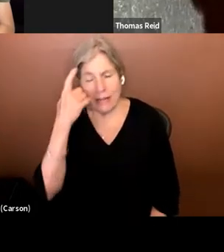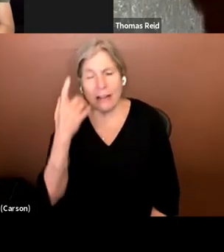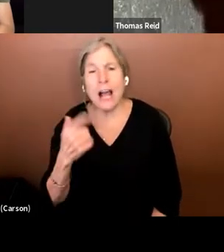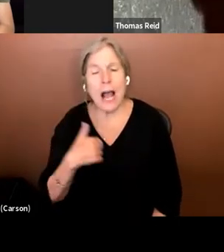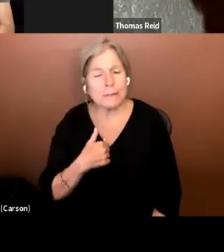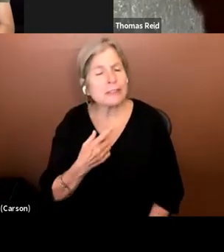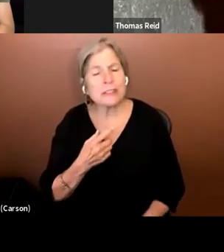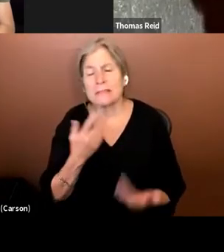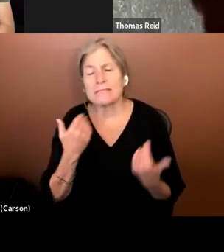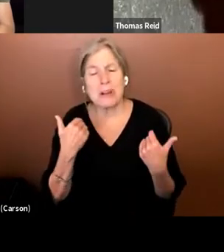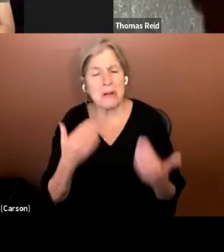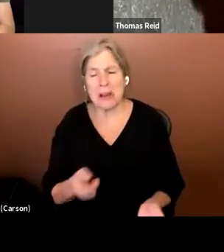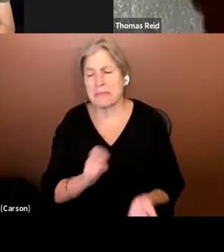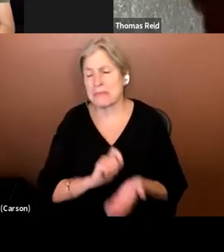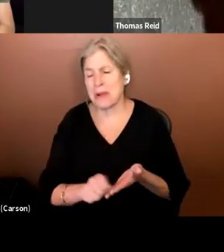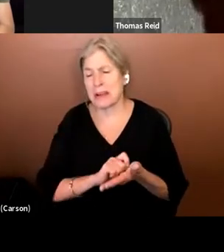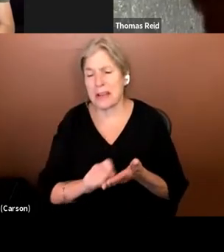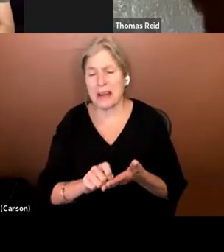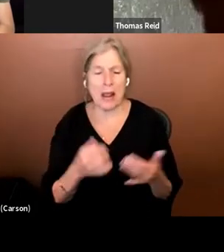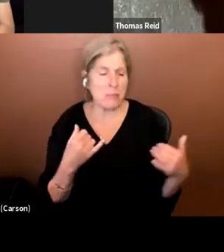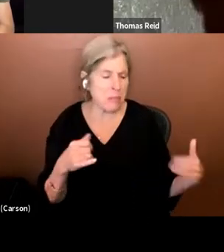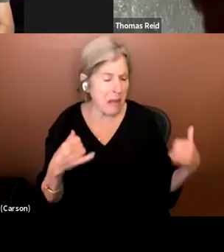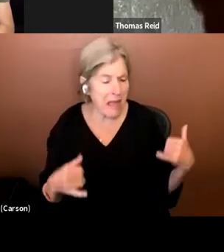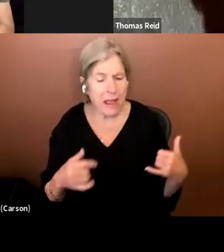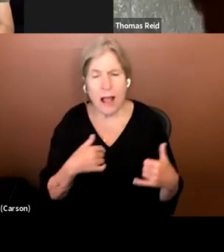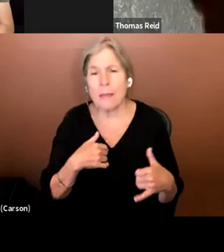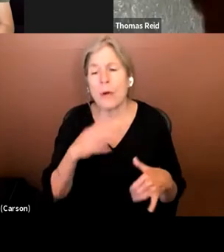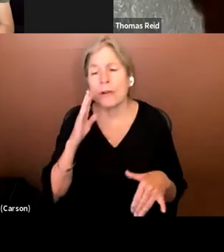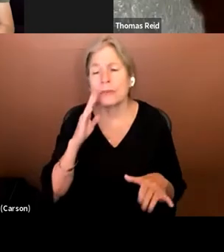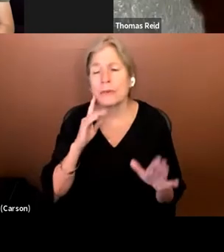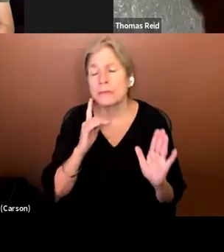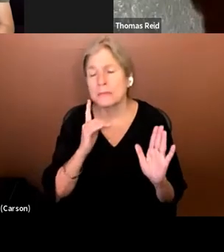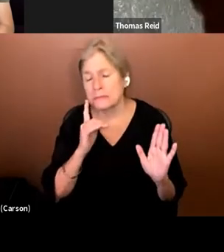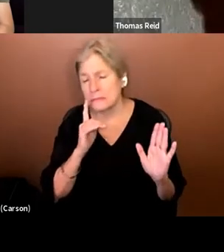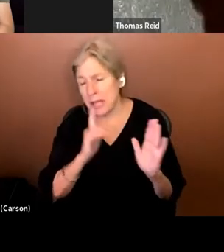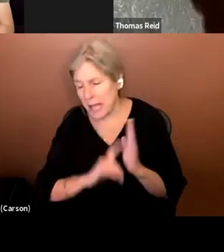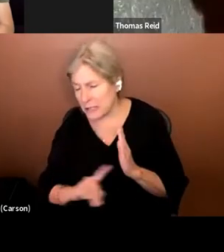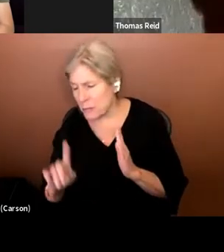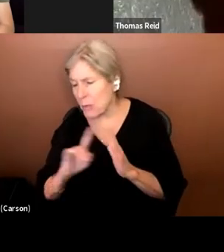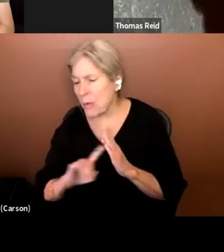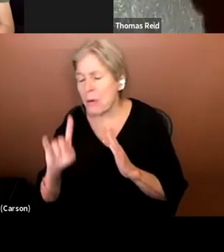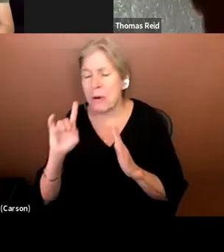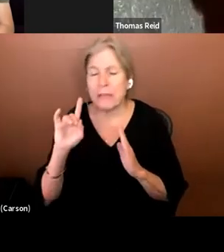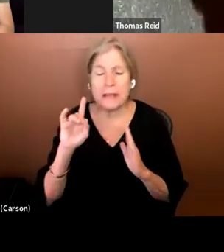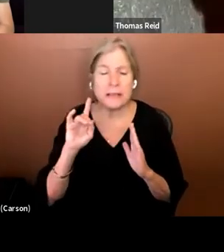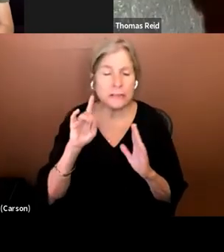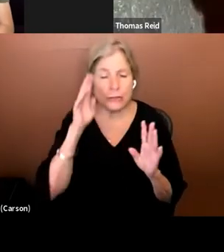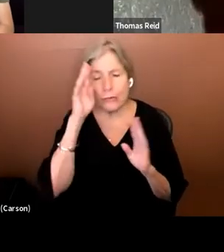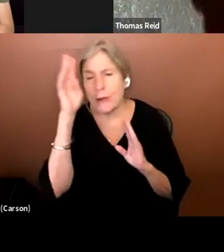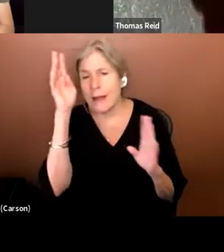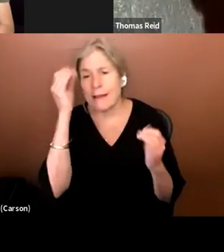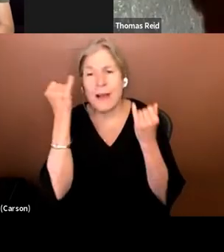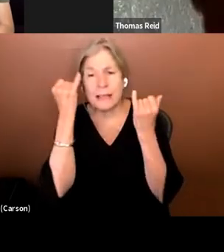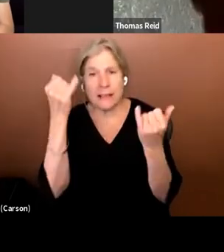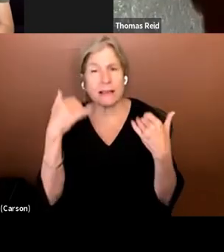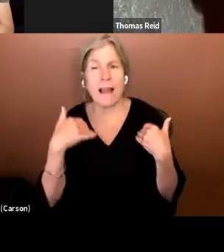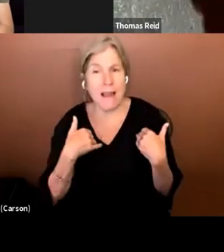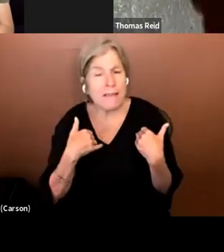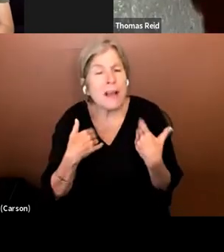this down and play. I'm going to explore these creative ideas that I have and see what takes